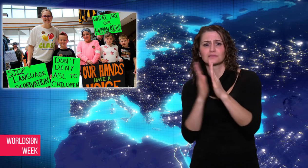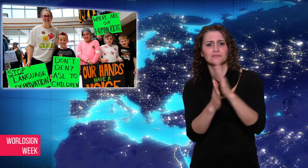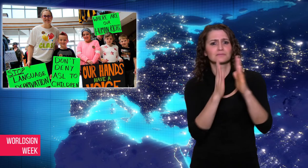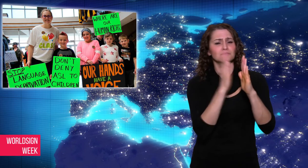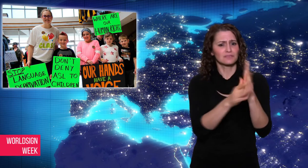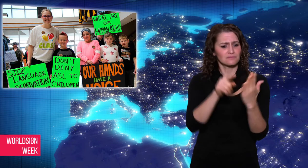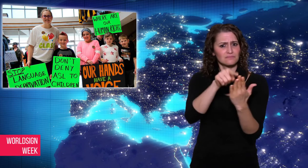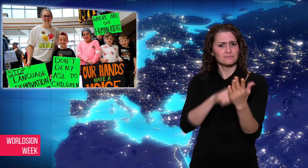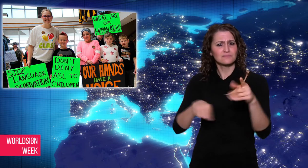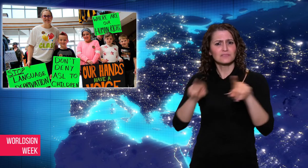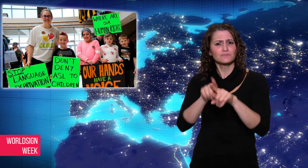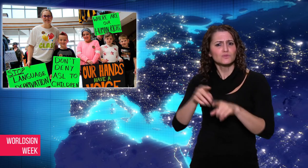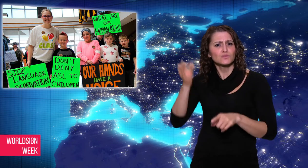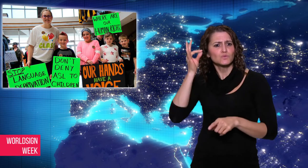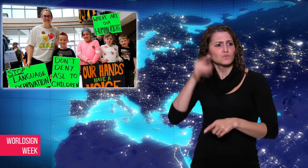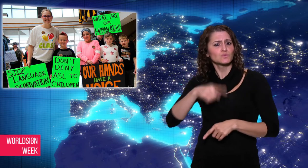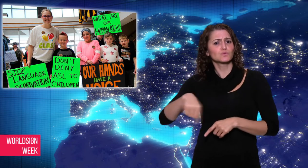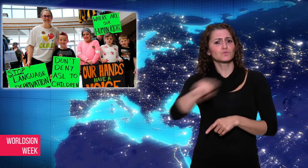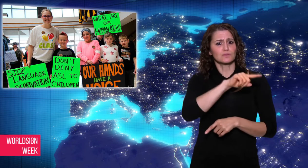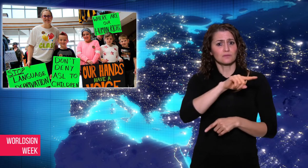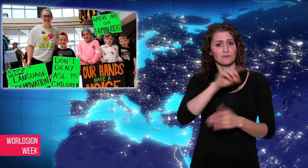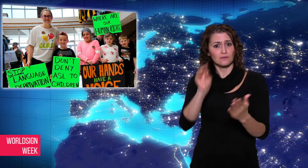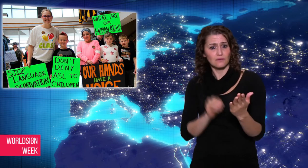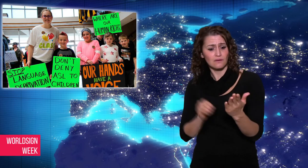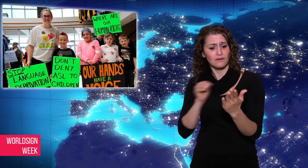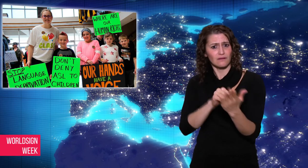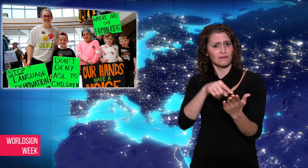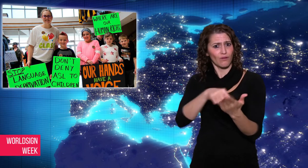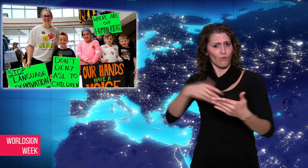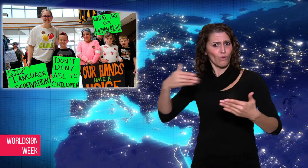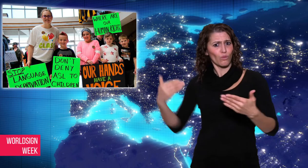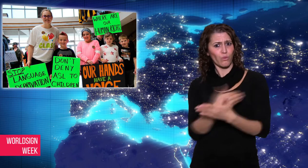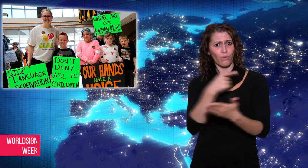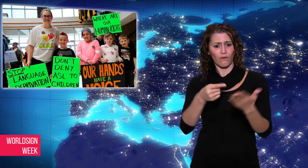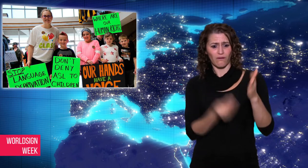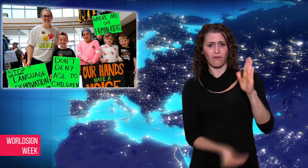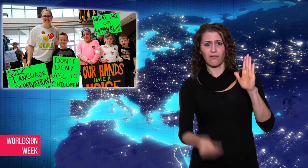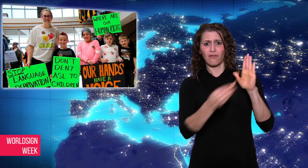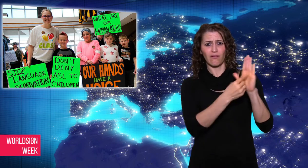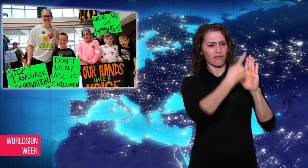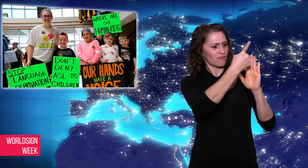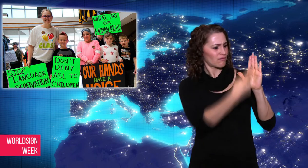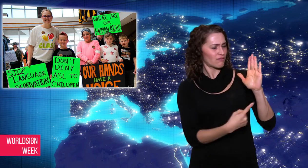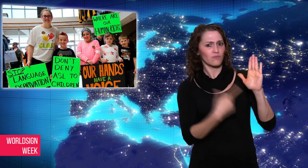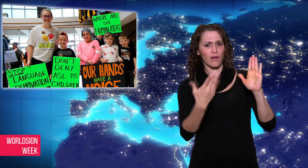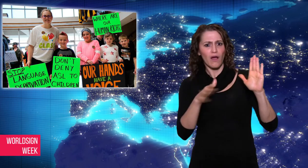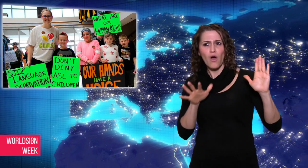for all Canadians, including